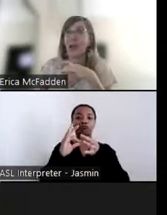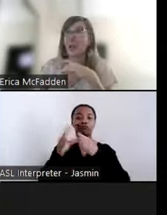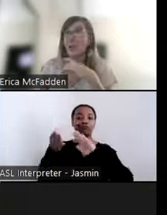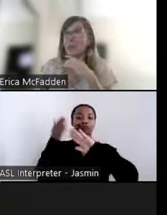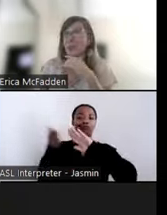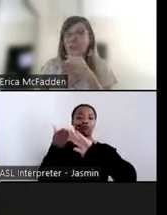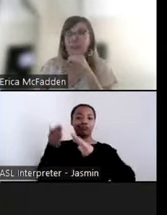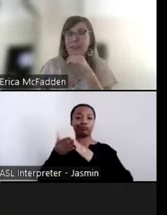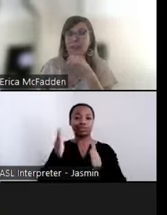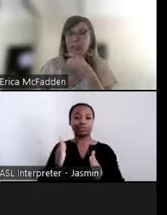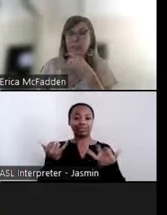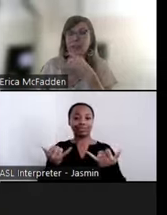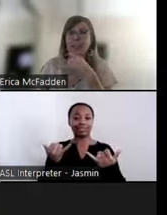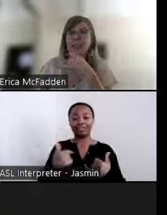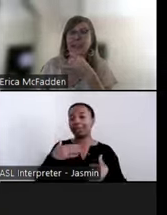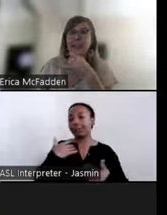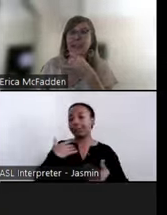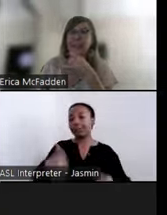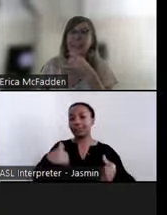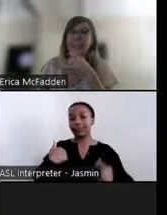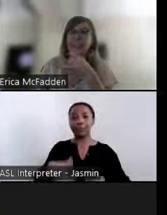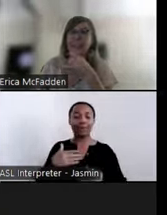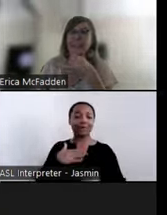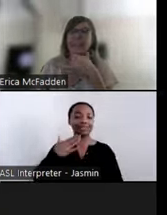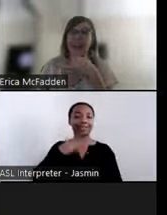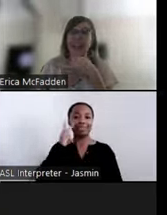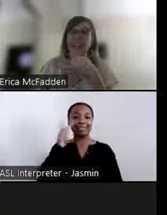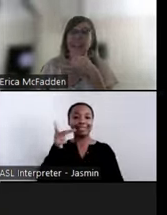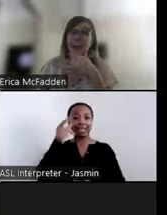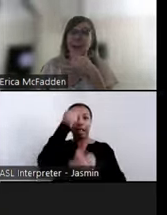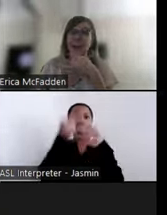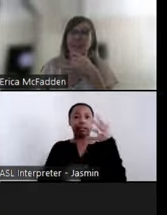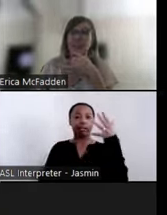we saw the registration list, we were really excited. Your active involvement in the